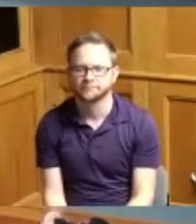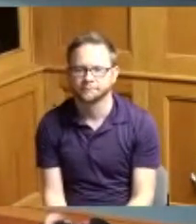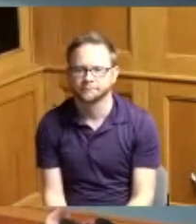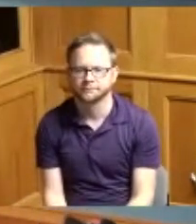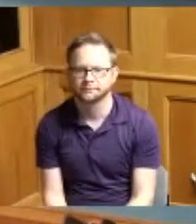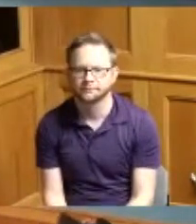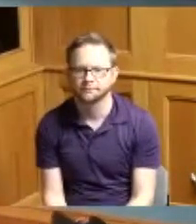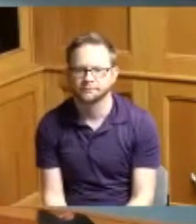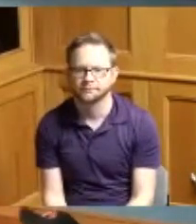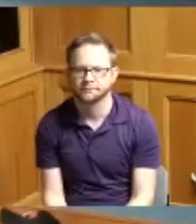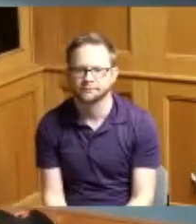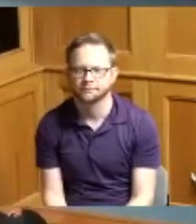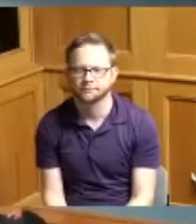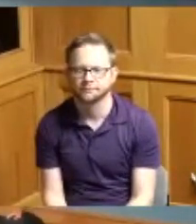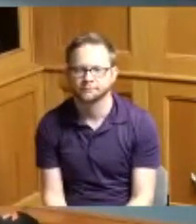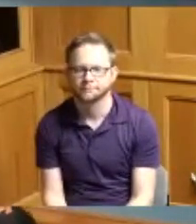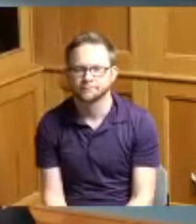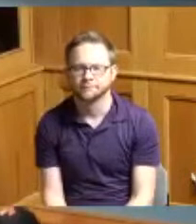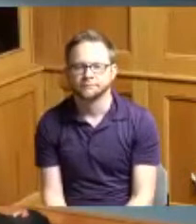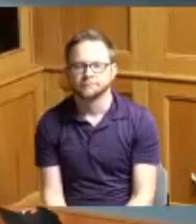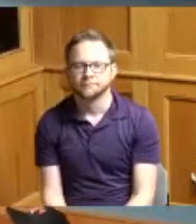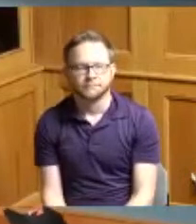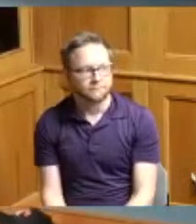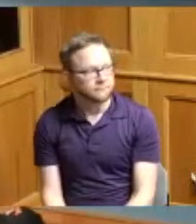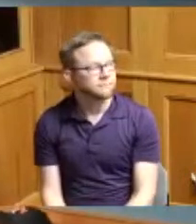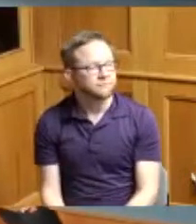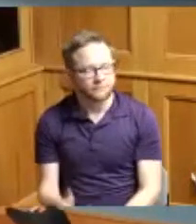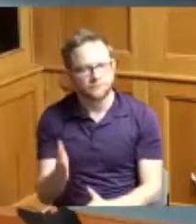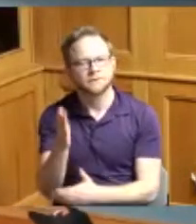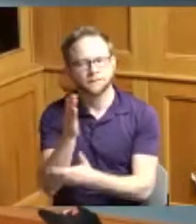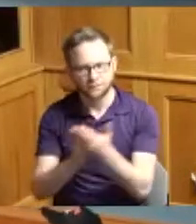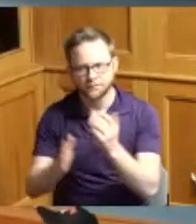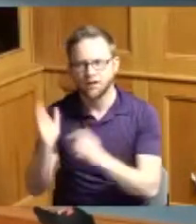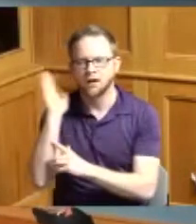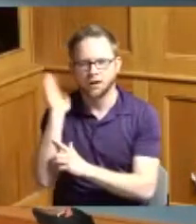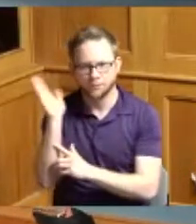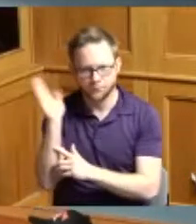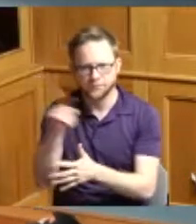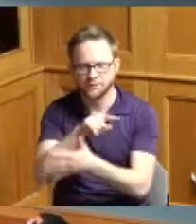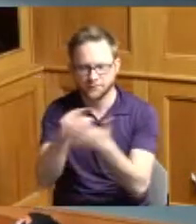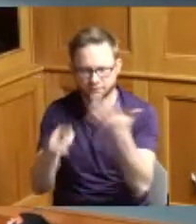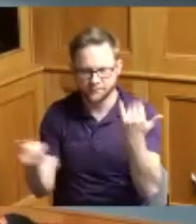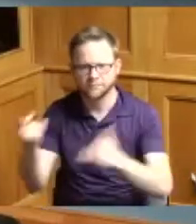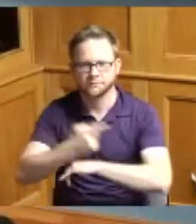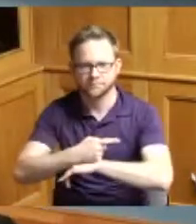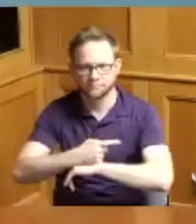okay we have some presentations today and we're going to